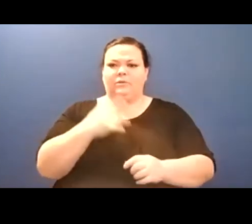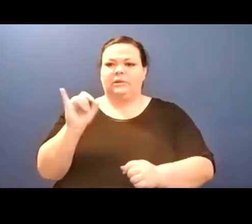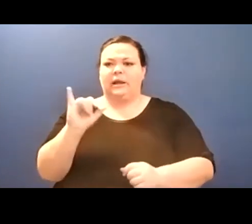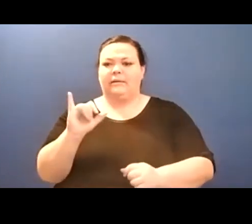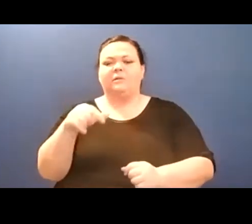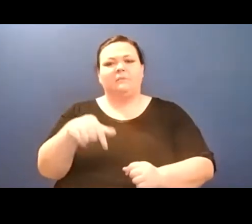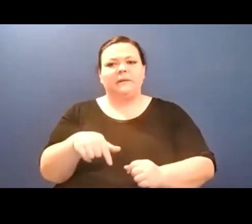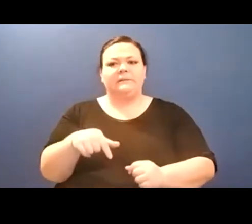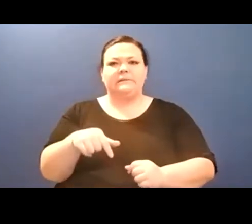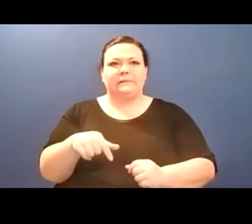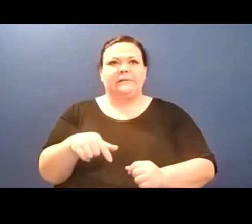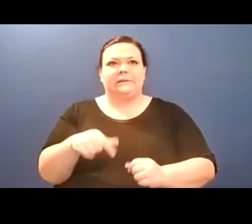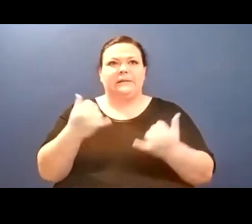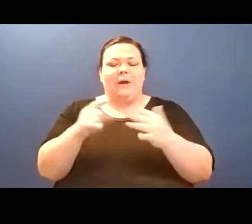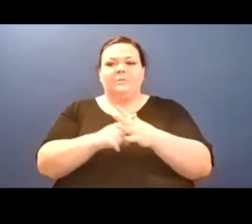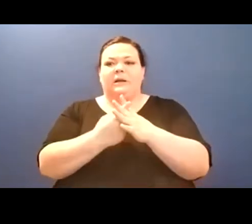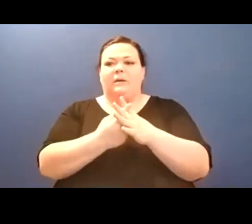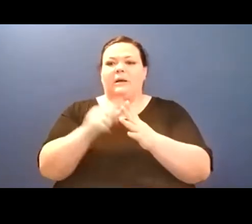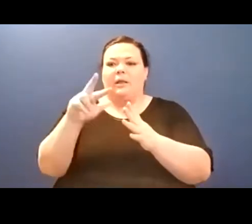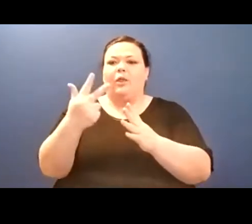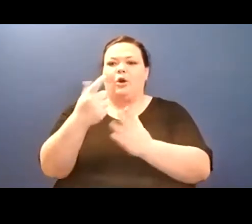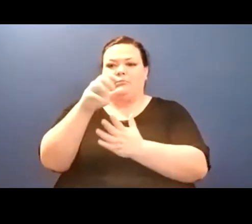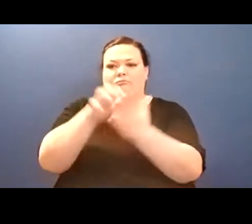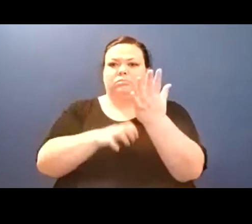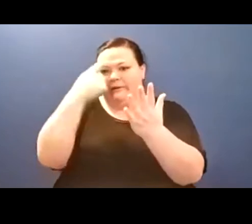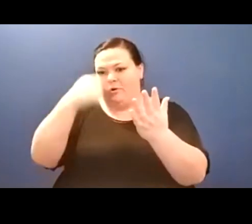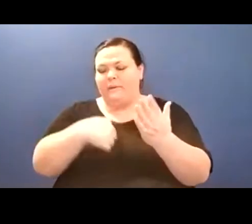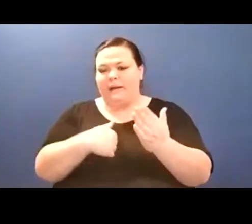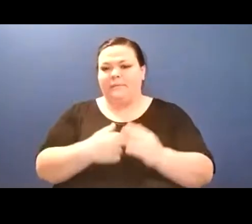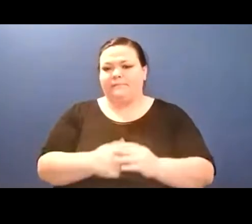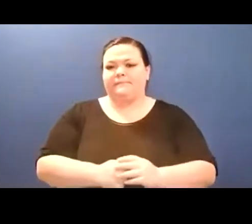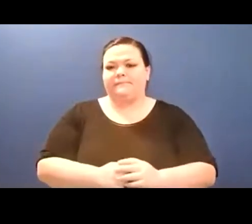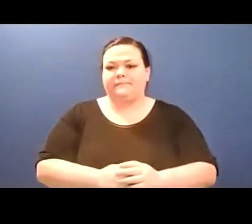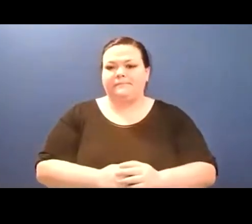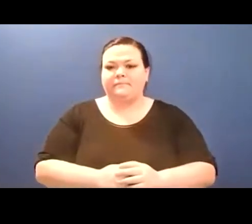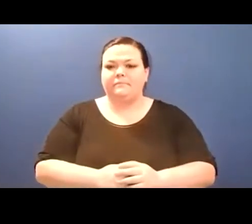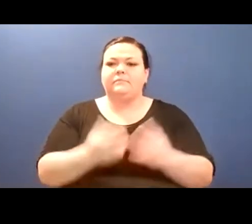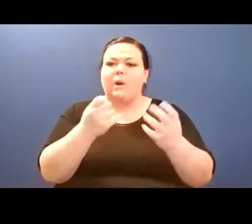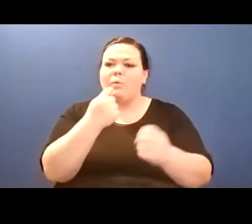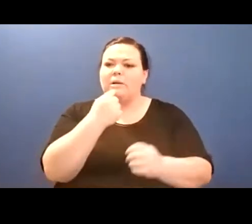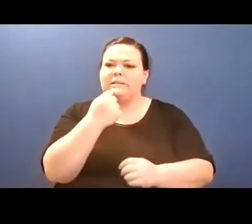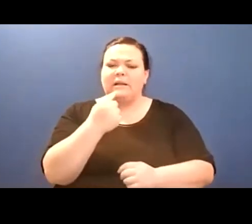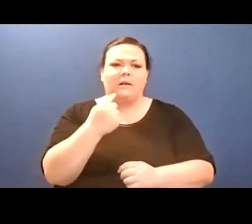New poems. It's Thursday and you're on main street./